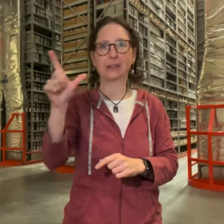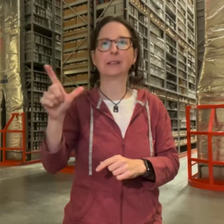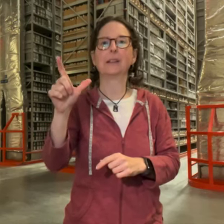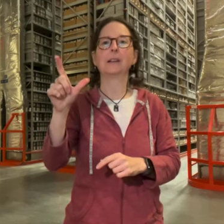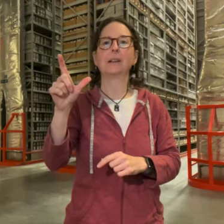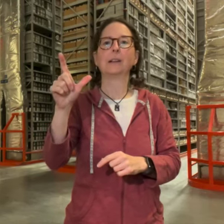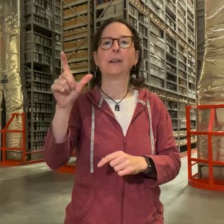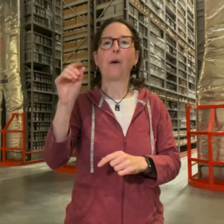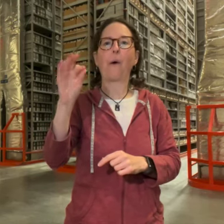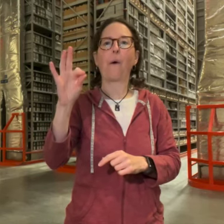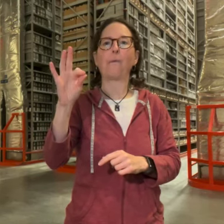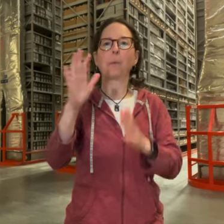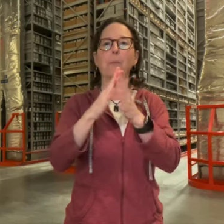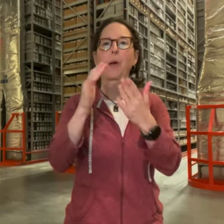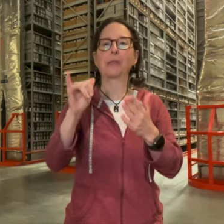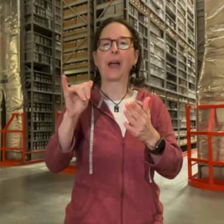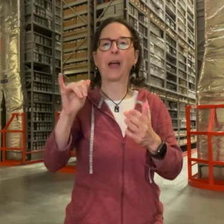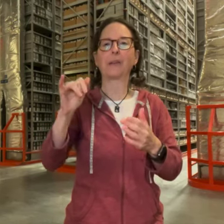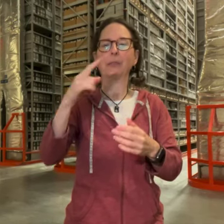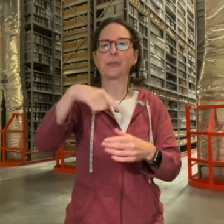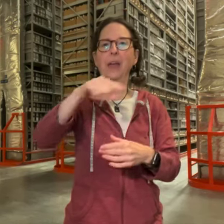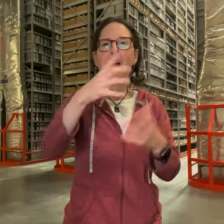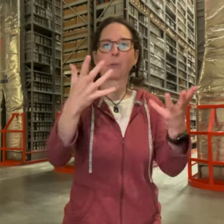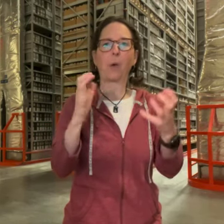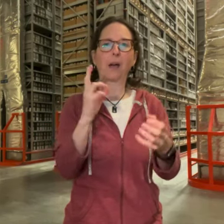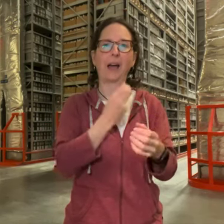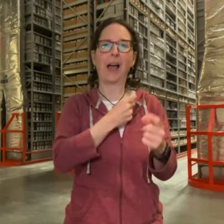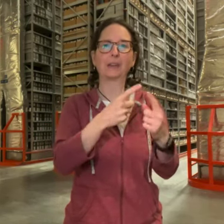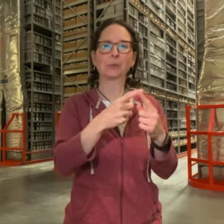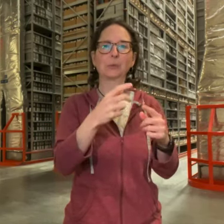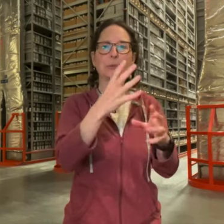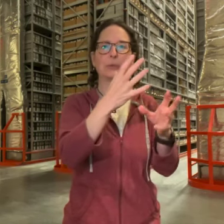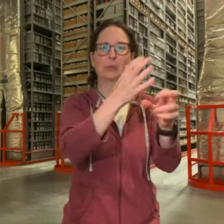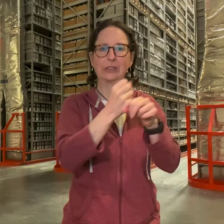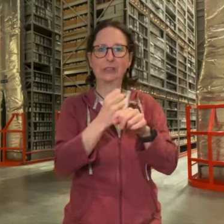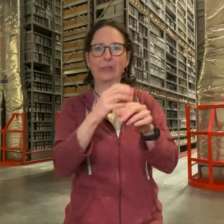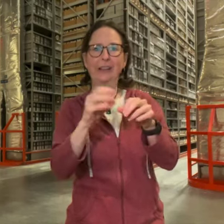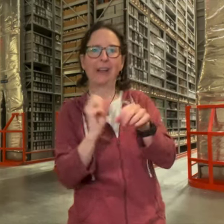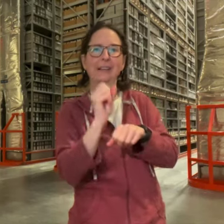we got a list from arlington campus library of the books they wanted us to retrieve and send back